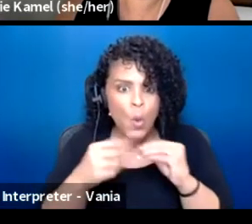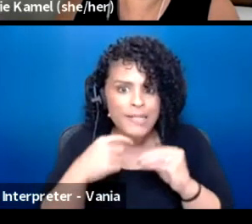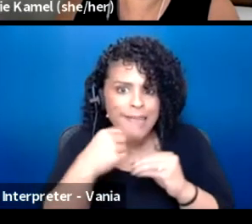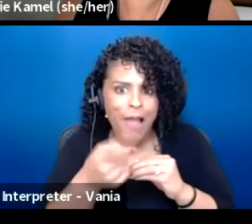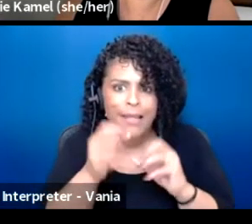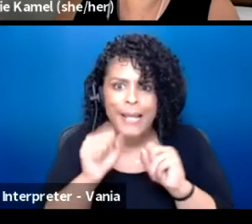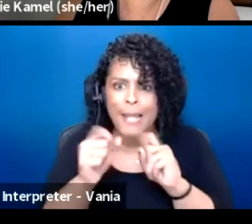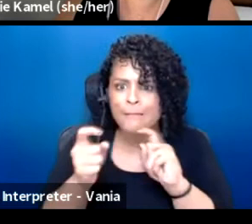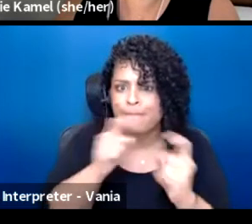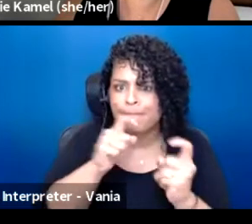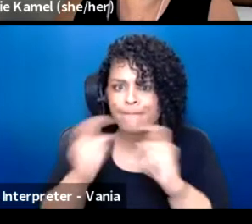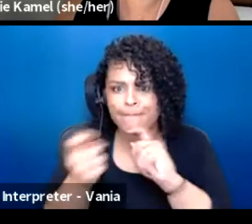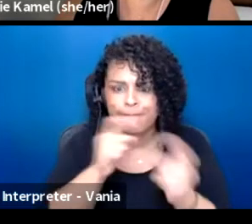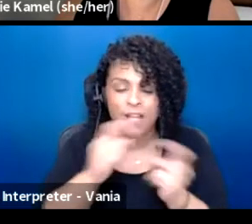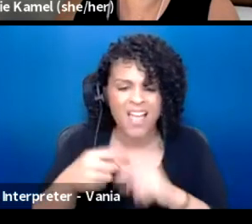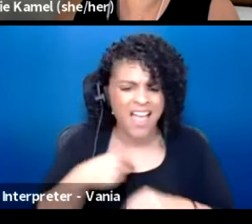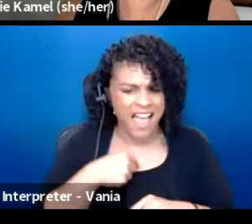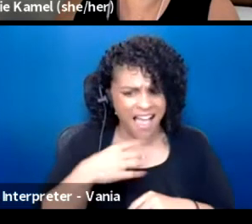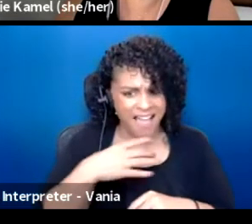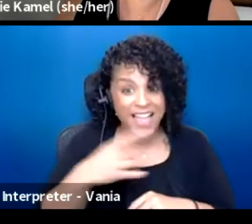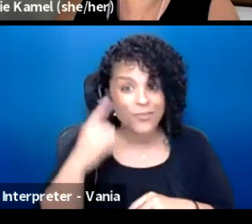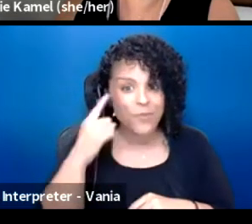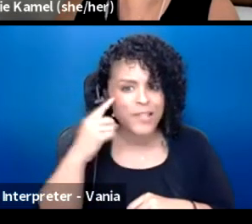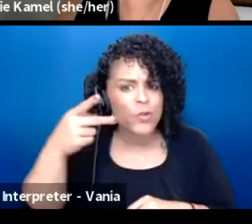is I like to listen to podcasts, for example.